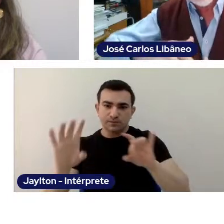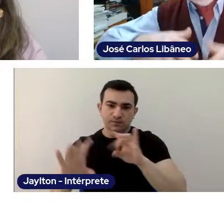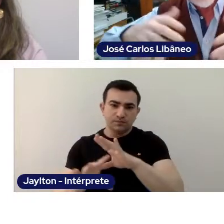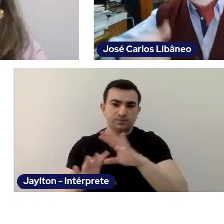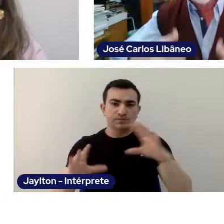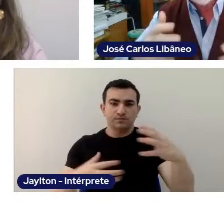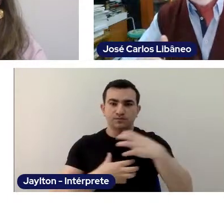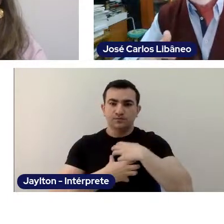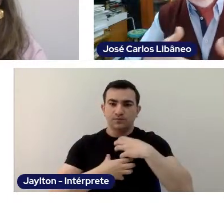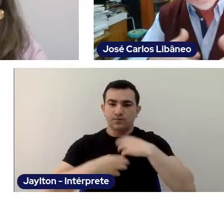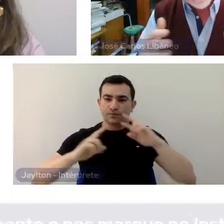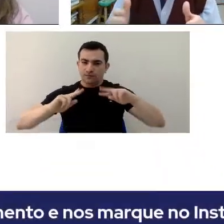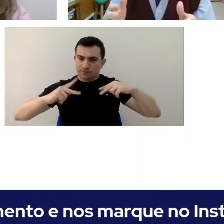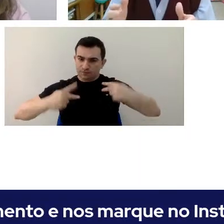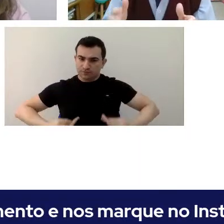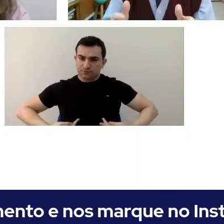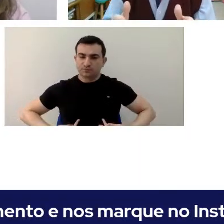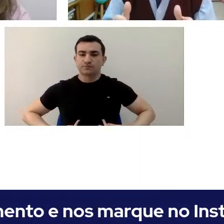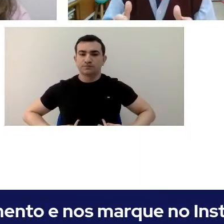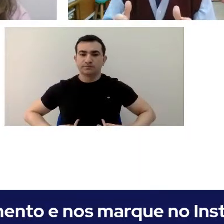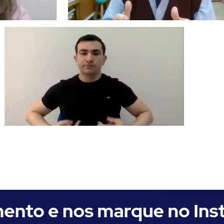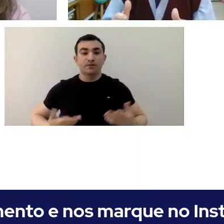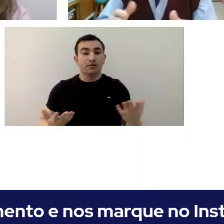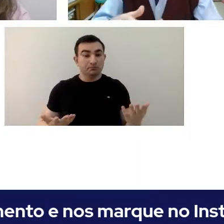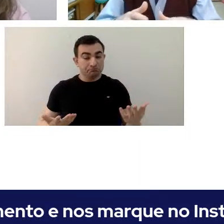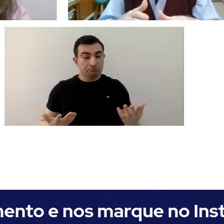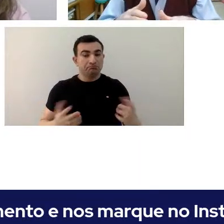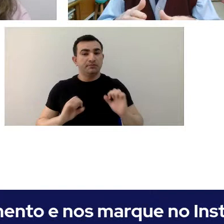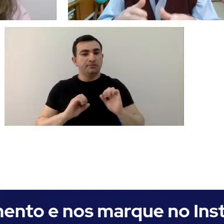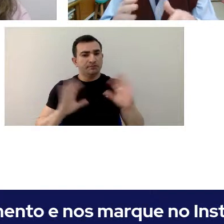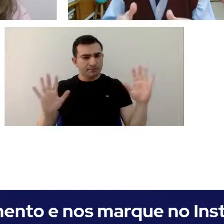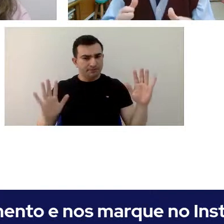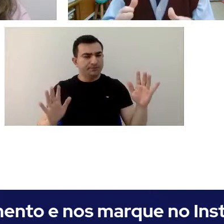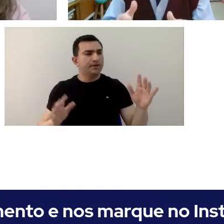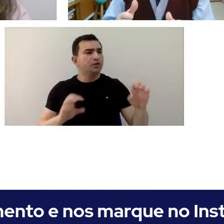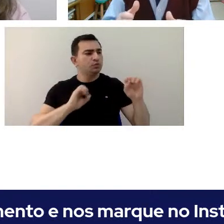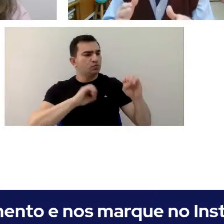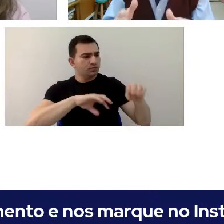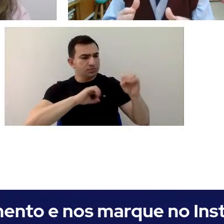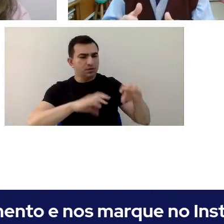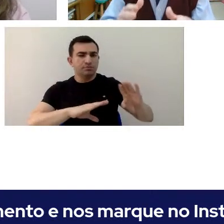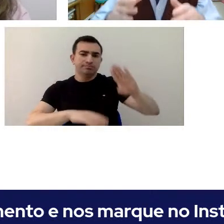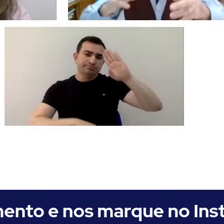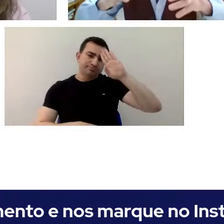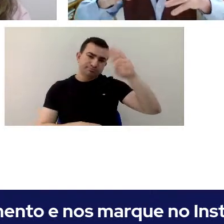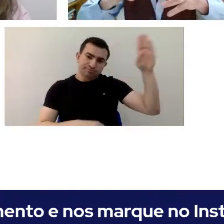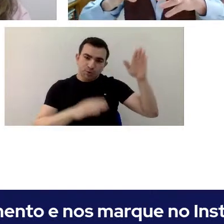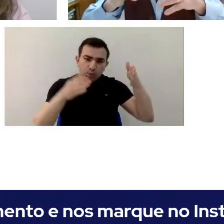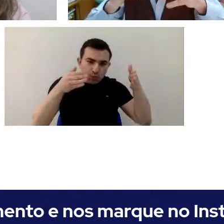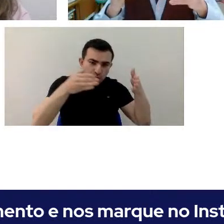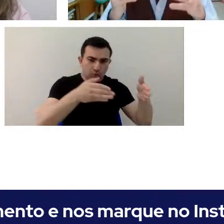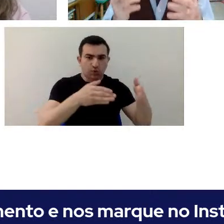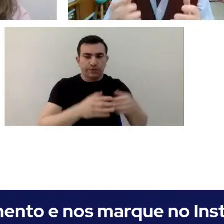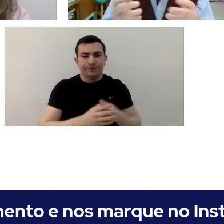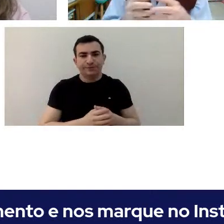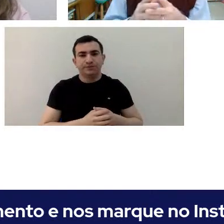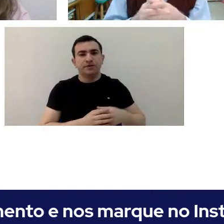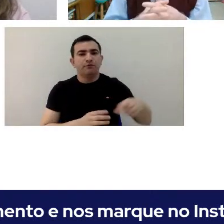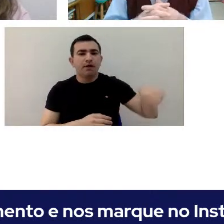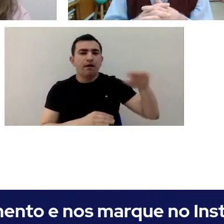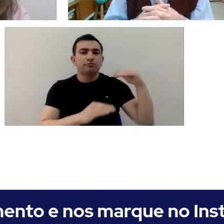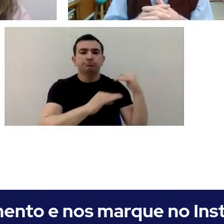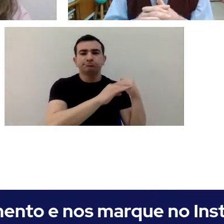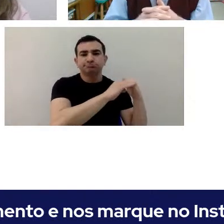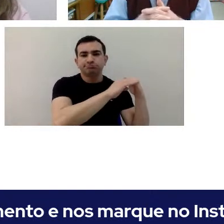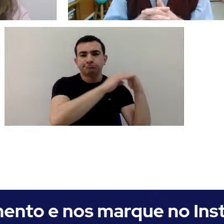Of course, through education and learning. This principle meets the equality condition between all human beings.